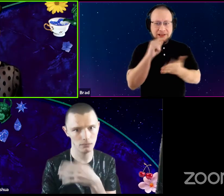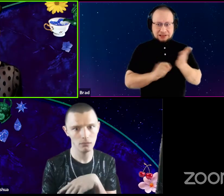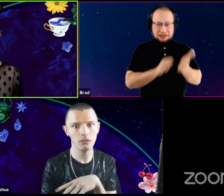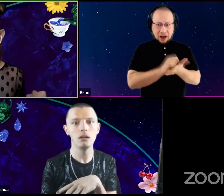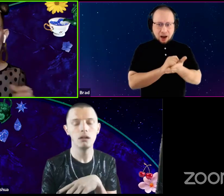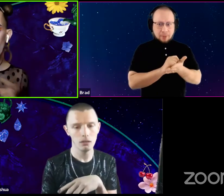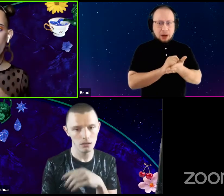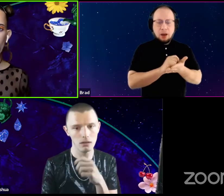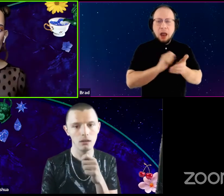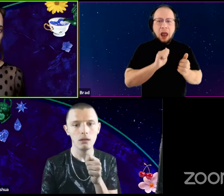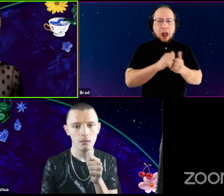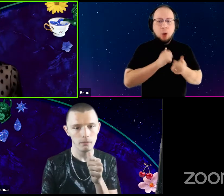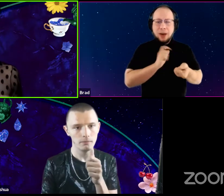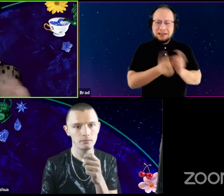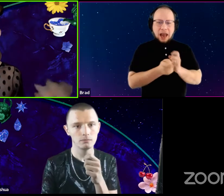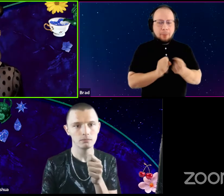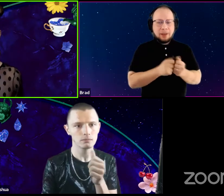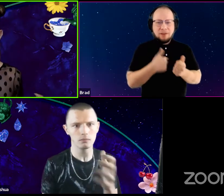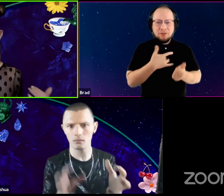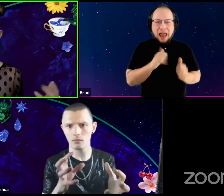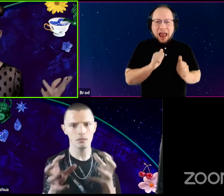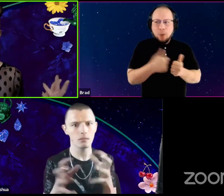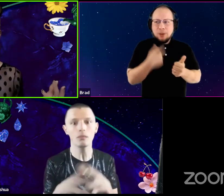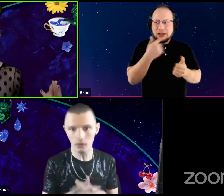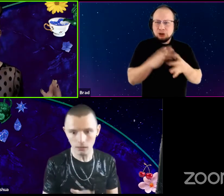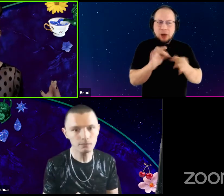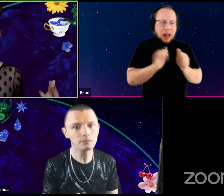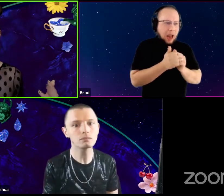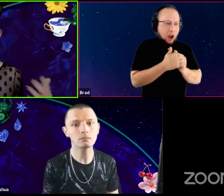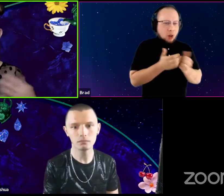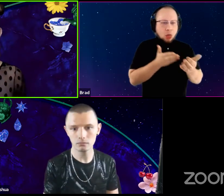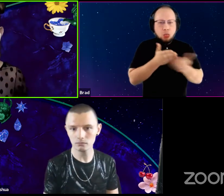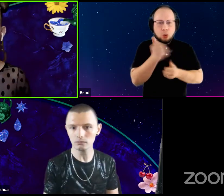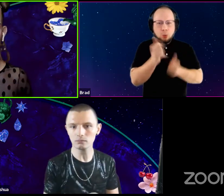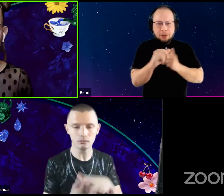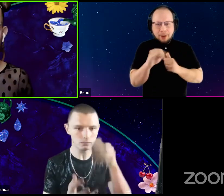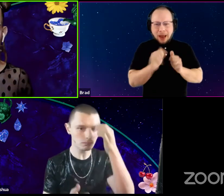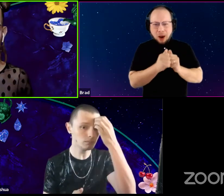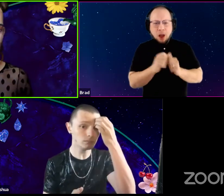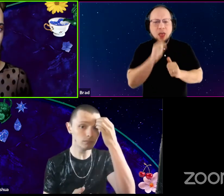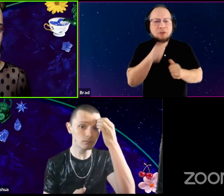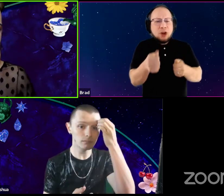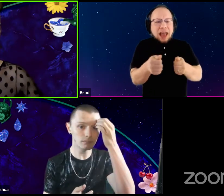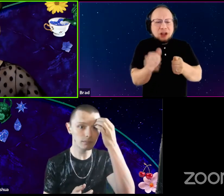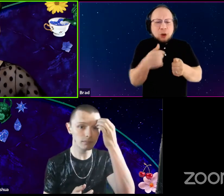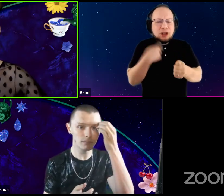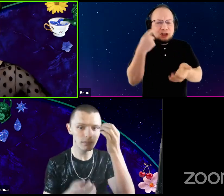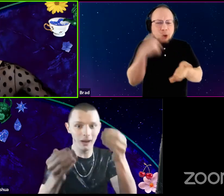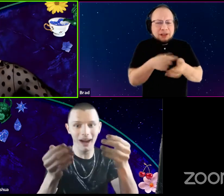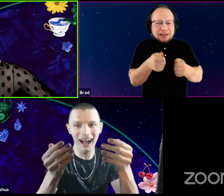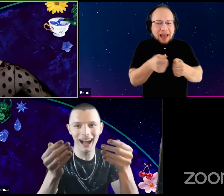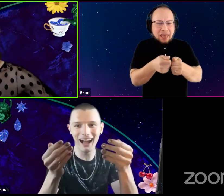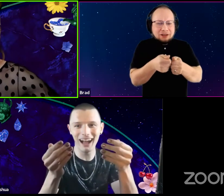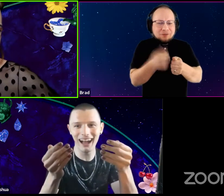Ooh how are we telling stories and through what mediums? Oh, I love your nails too. I'm just noticing those, somehow for the first time.